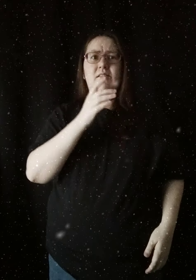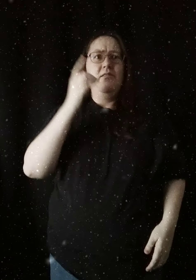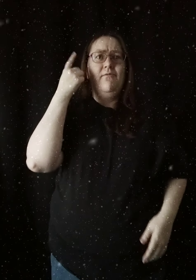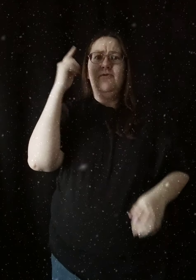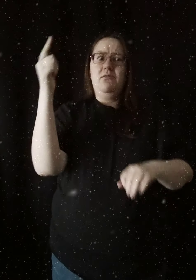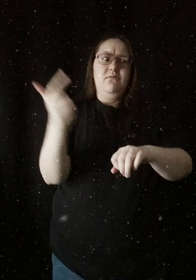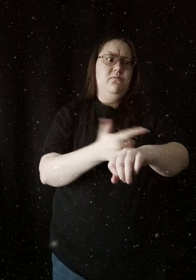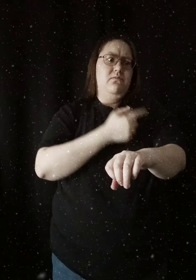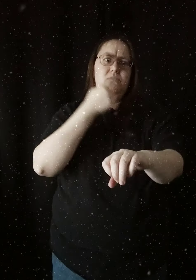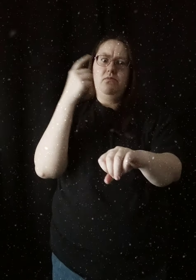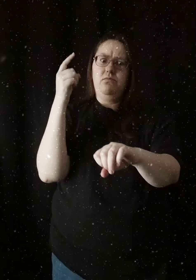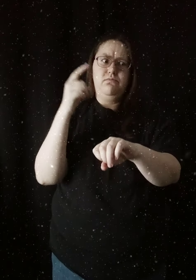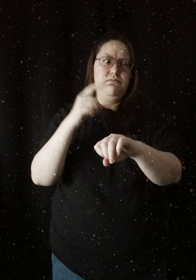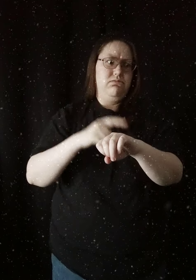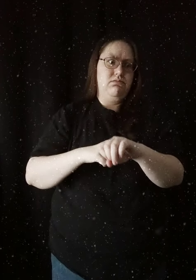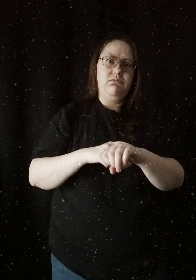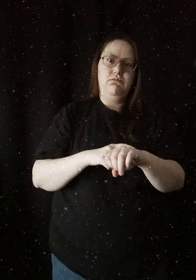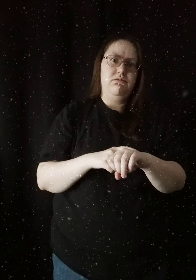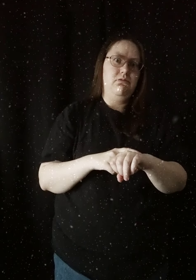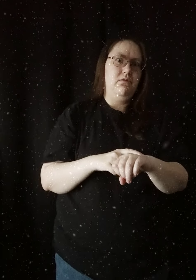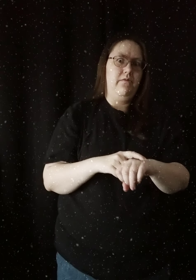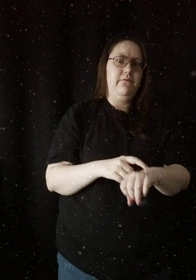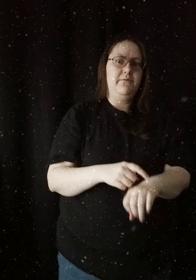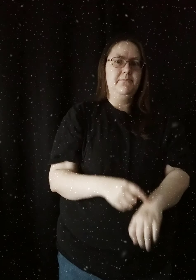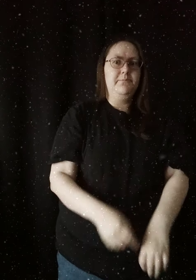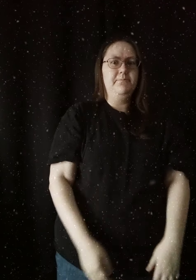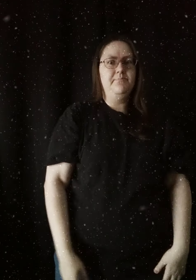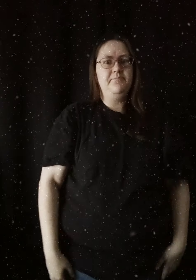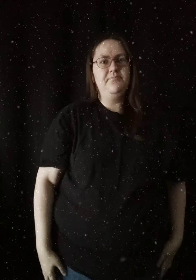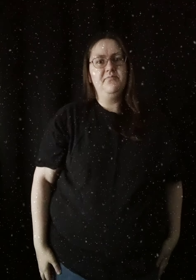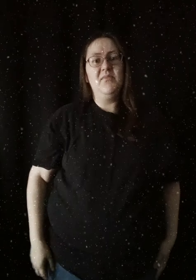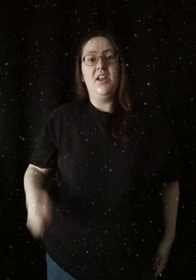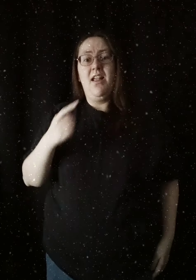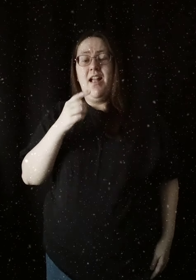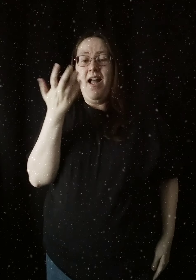Oh, for quite a while